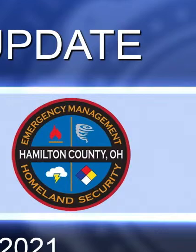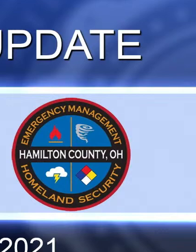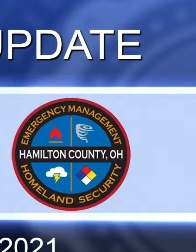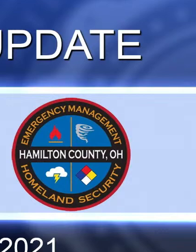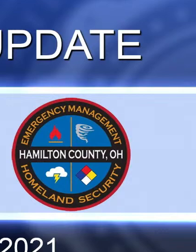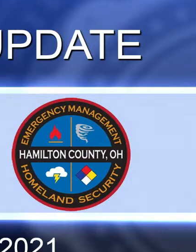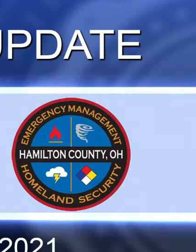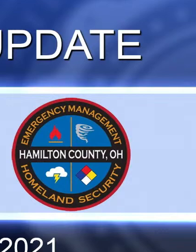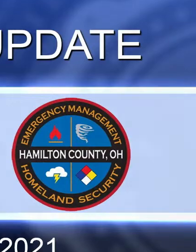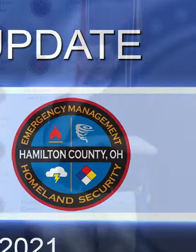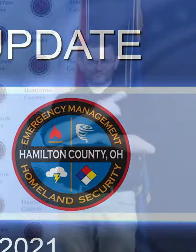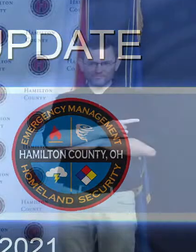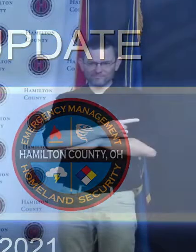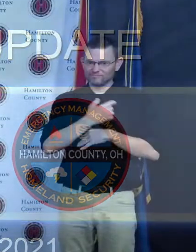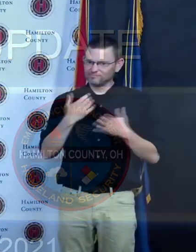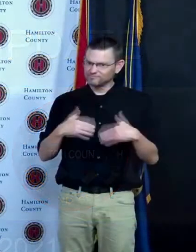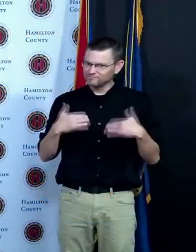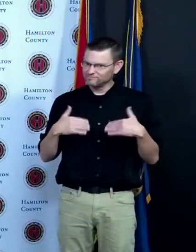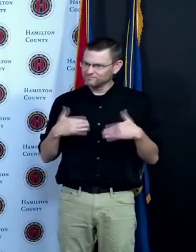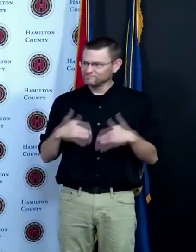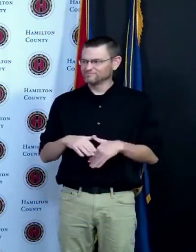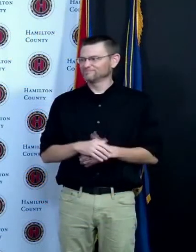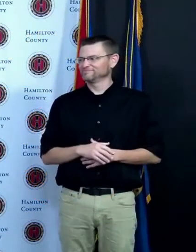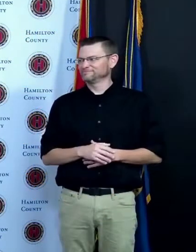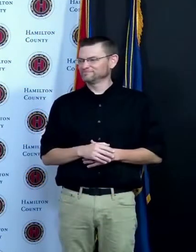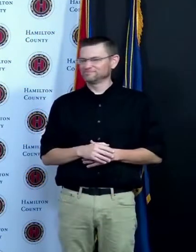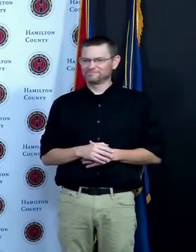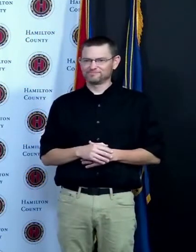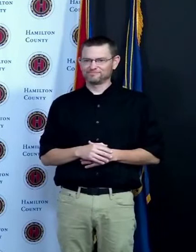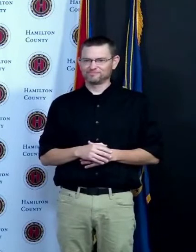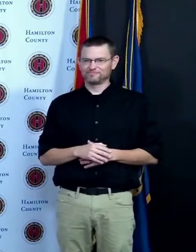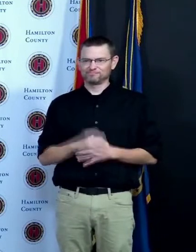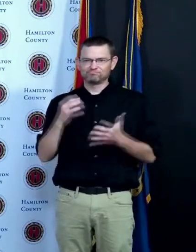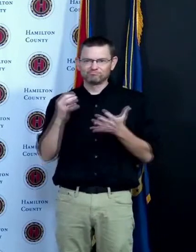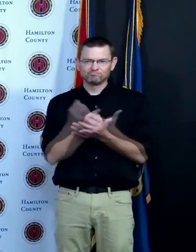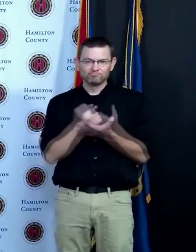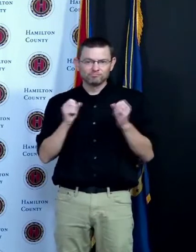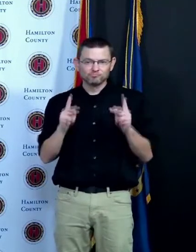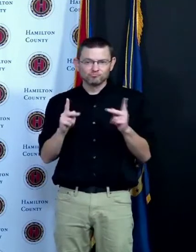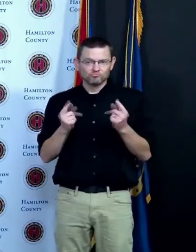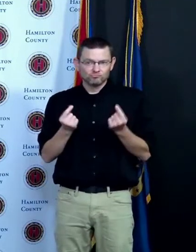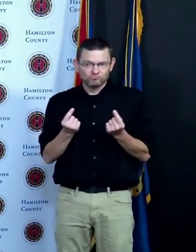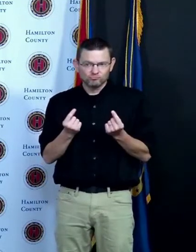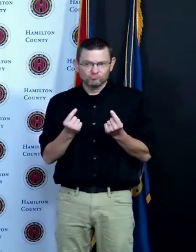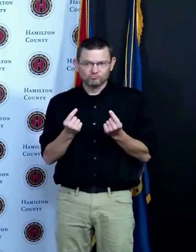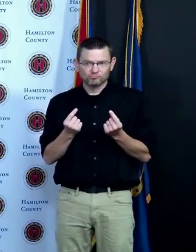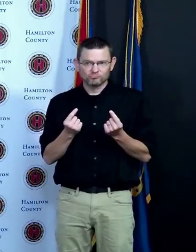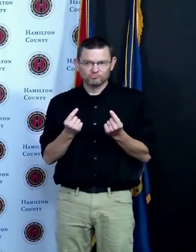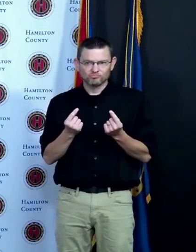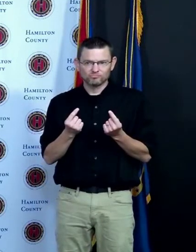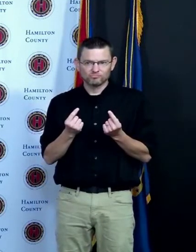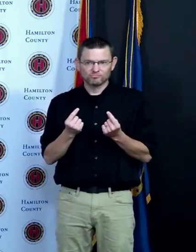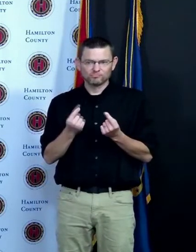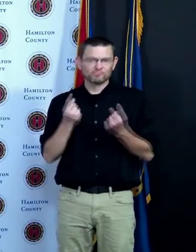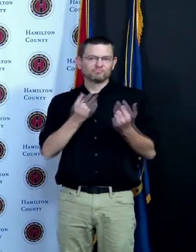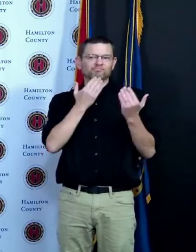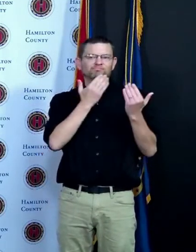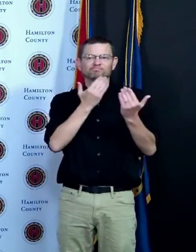today and so we wanted to take this opportunity we always thank our interpreters for being with us